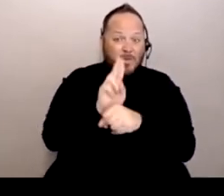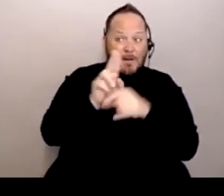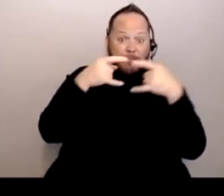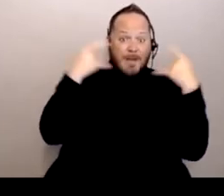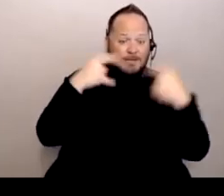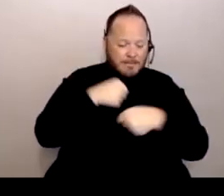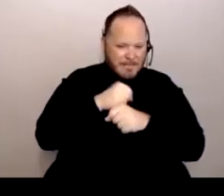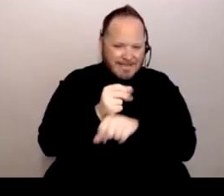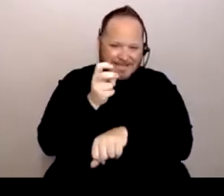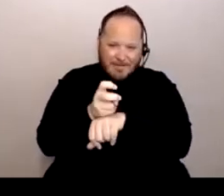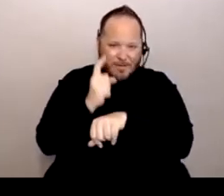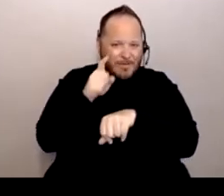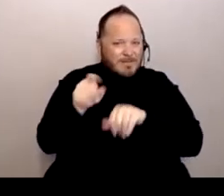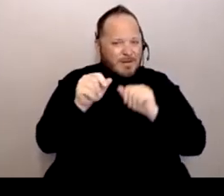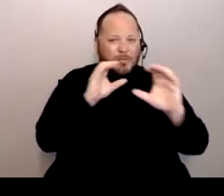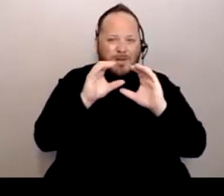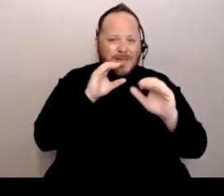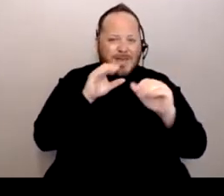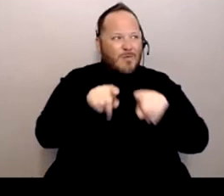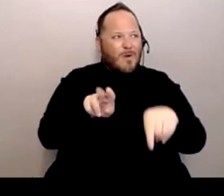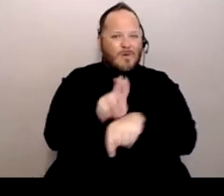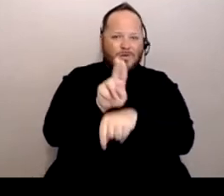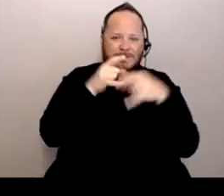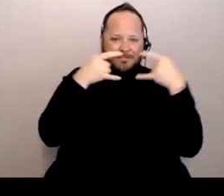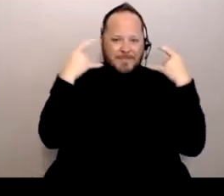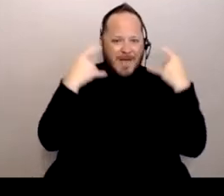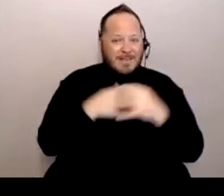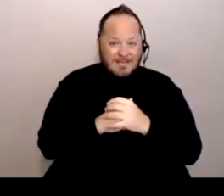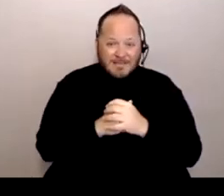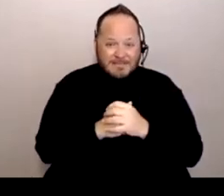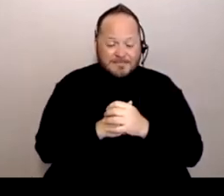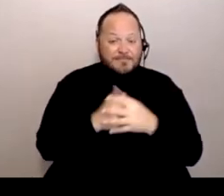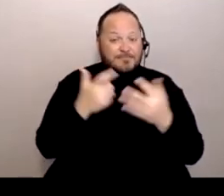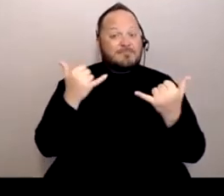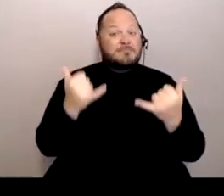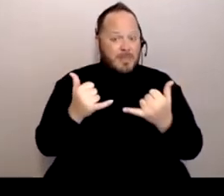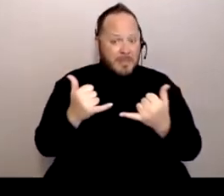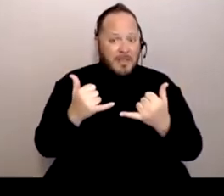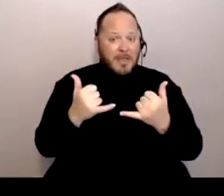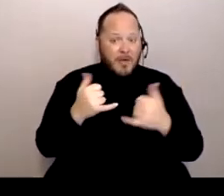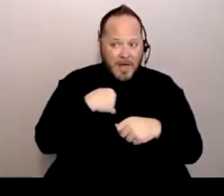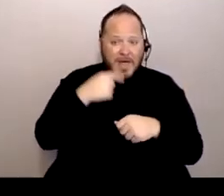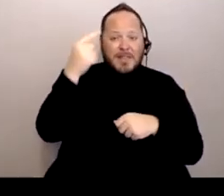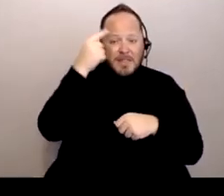to communicate with the masks on. And now I think we have a little bit more accessibility